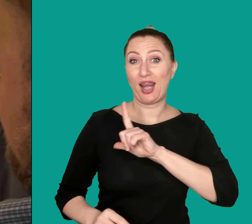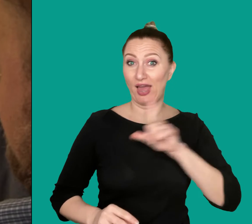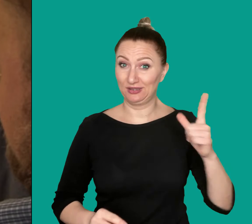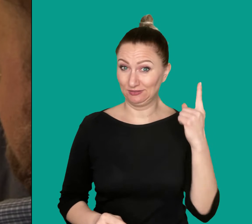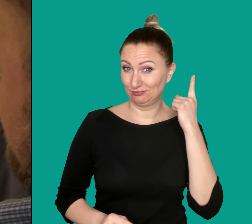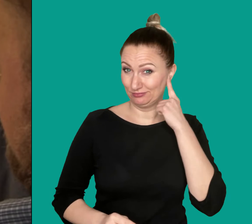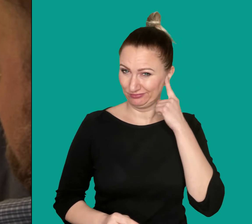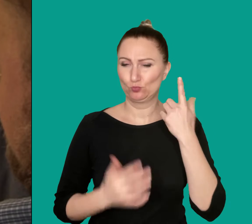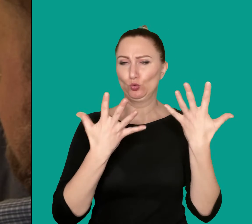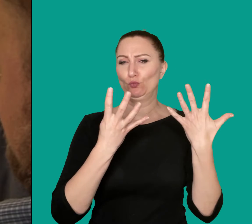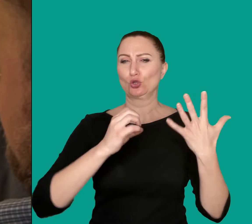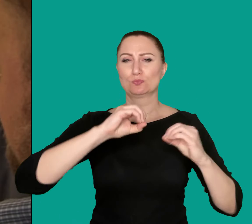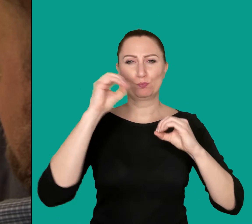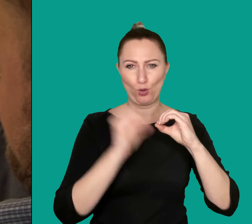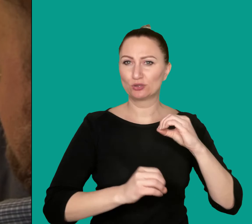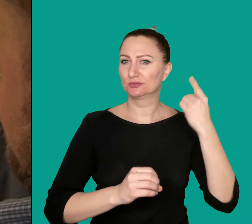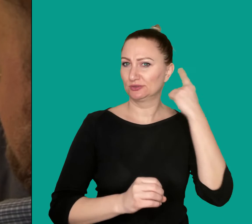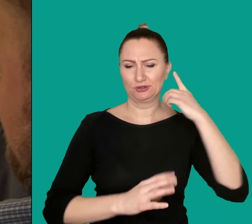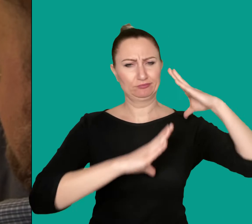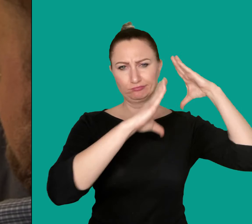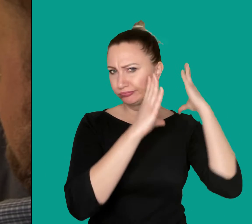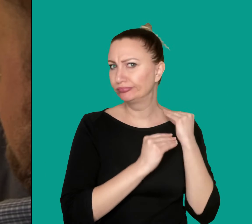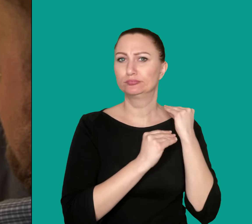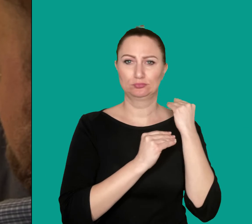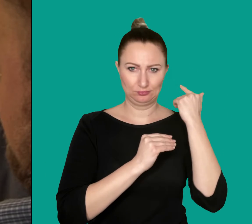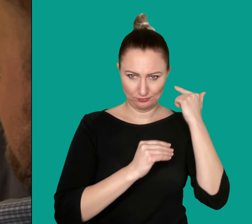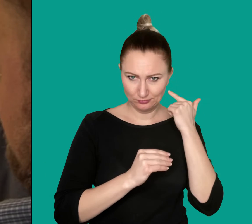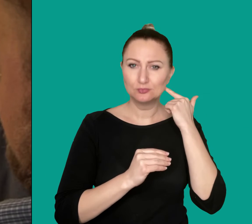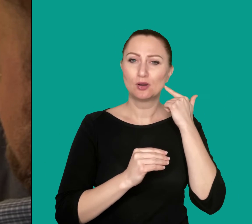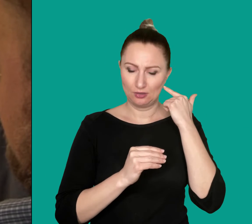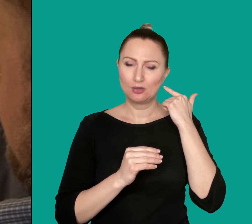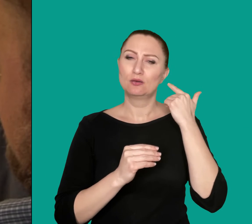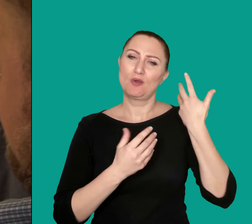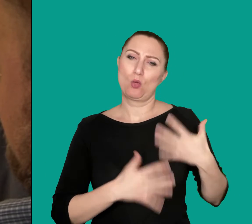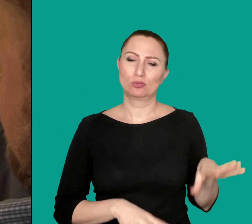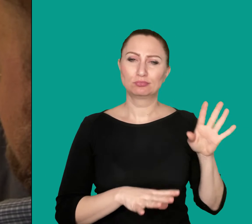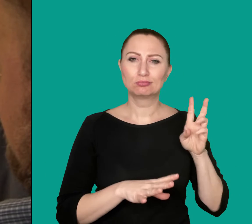and 95% in his left.